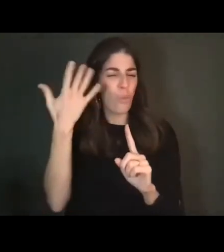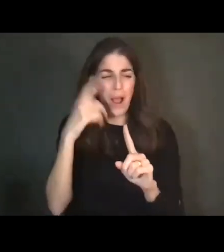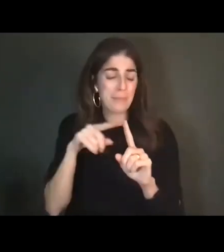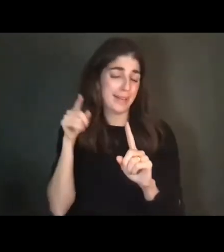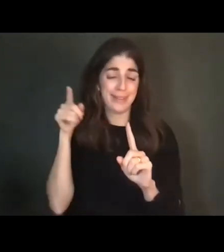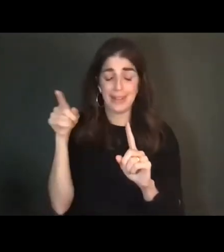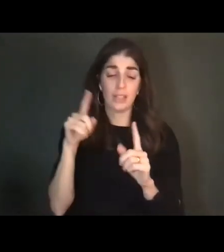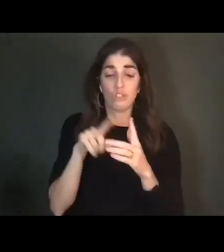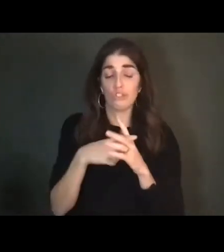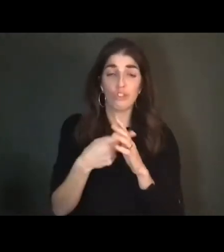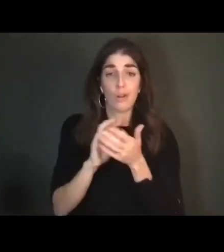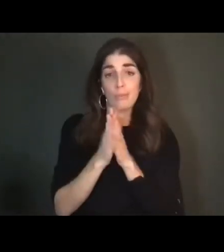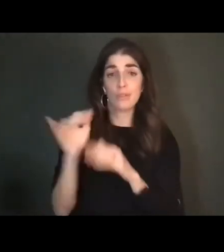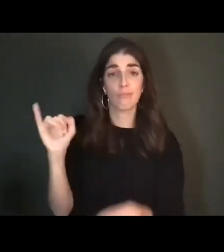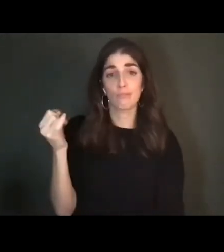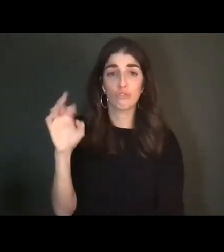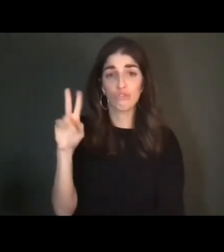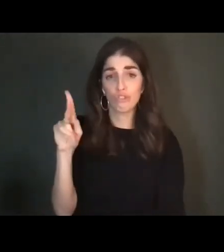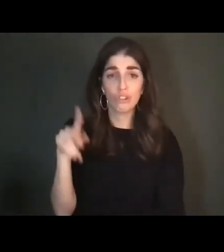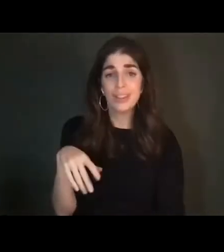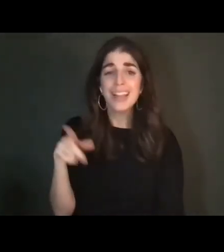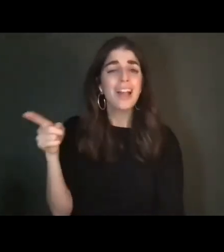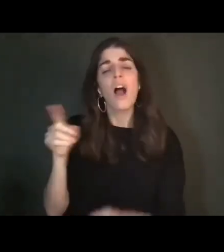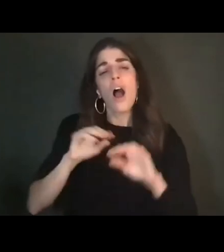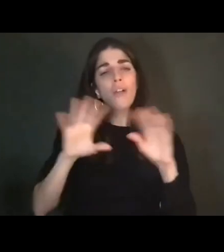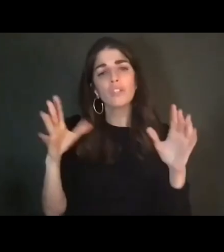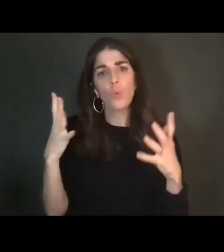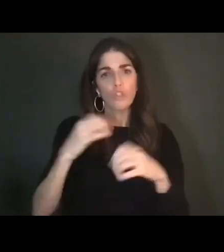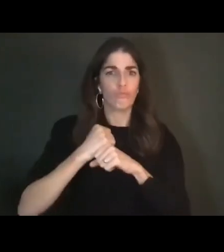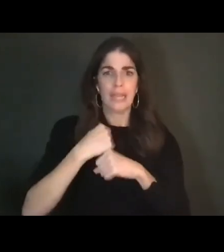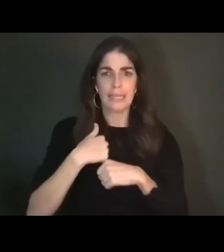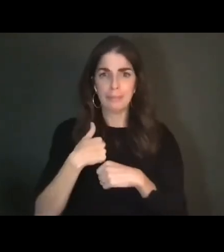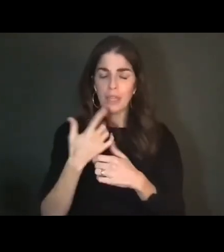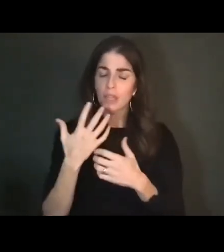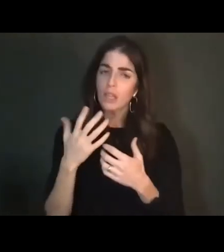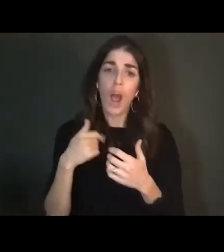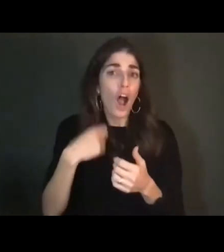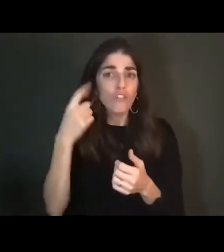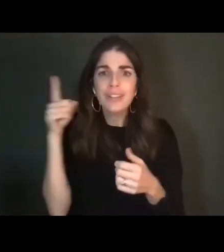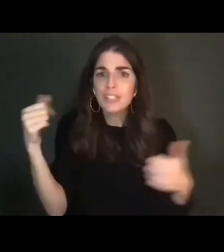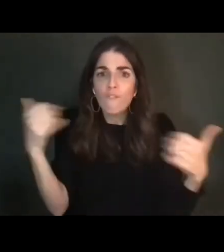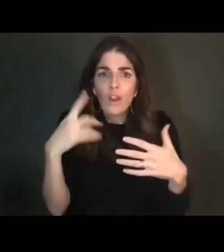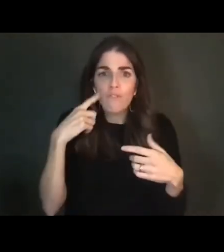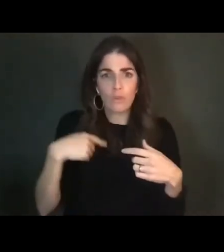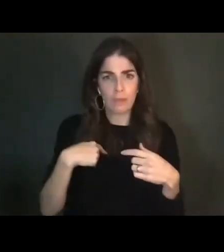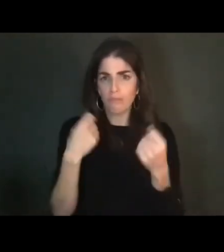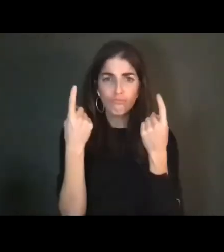kind of intense overprotectiveness. I understand that he's afraid for me, he's really afraid.